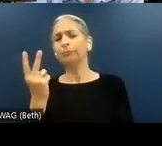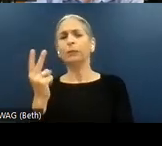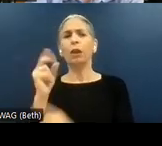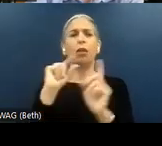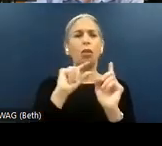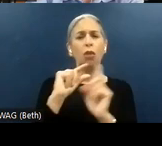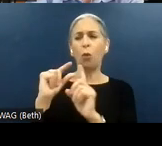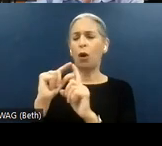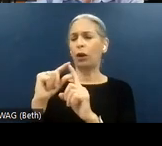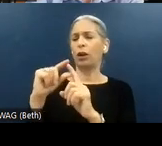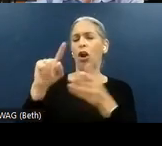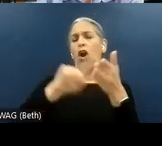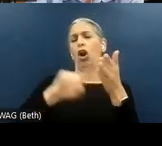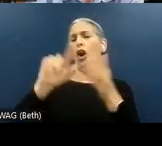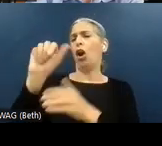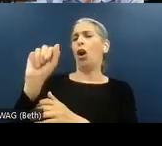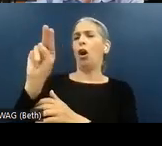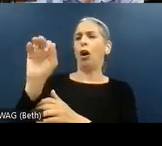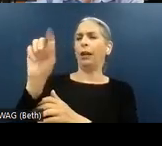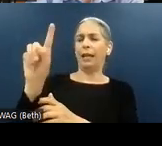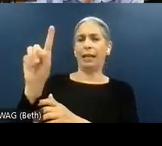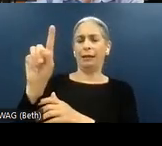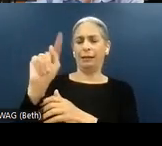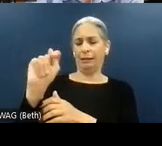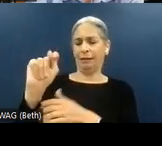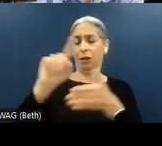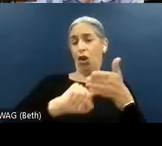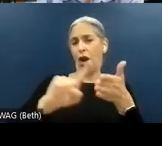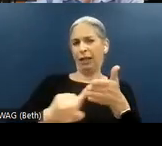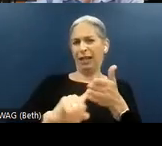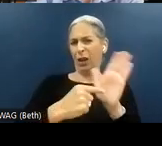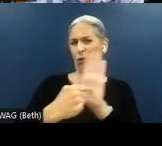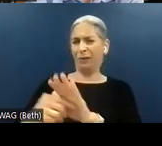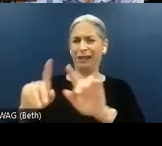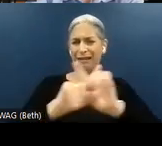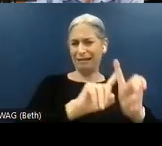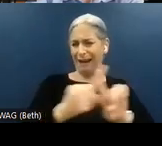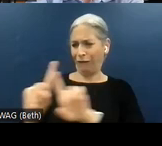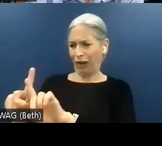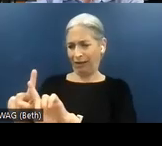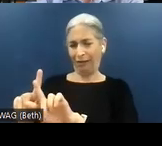"audit" being used to represent a number of different deliverables. So today we'll give